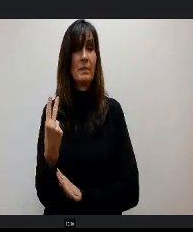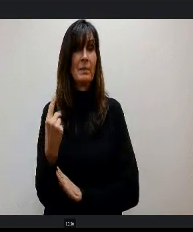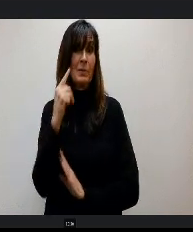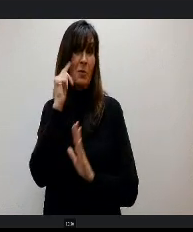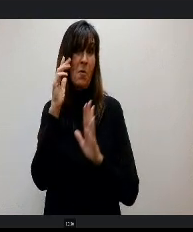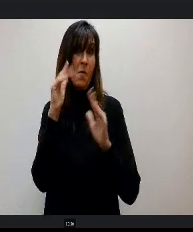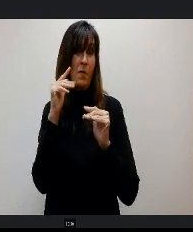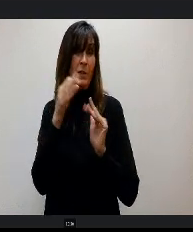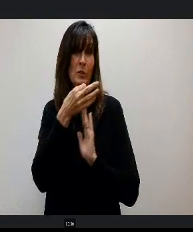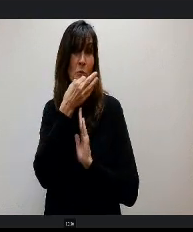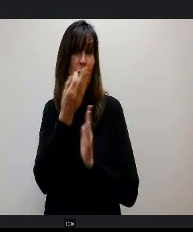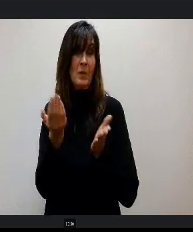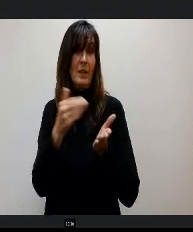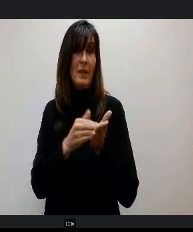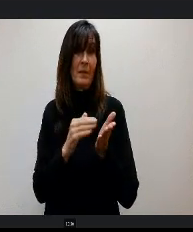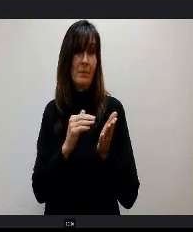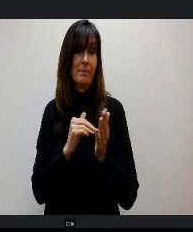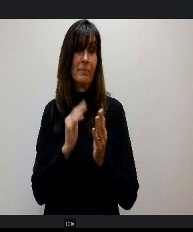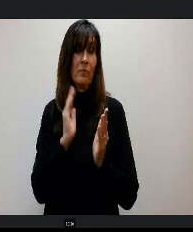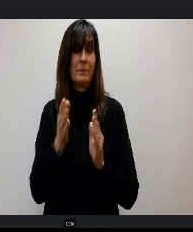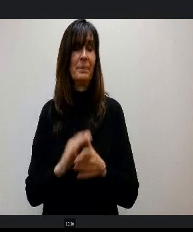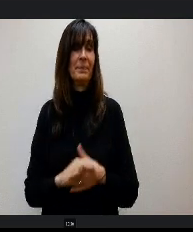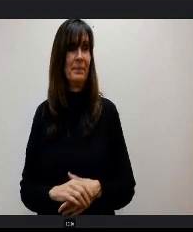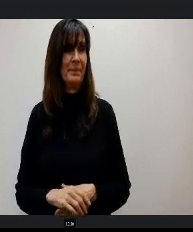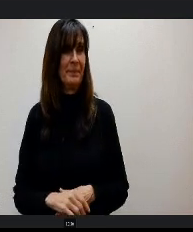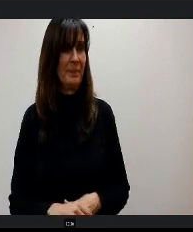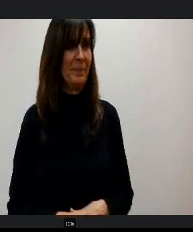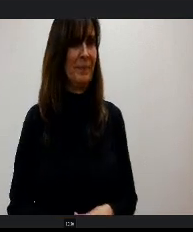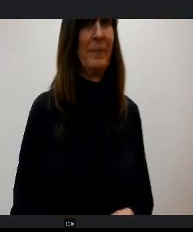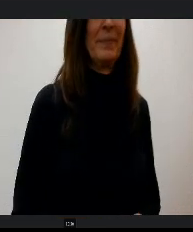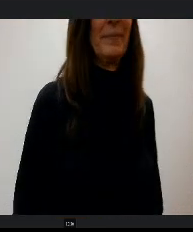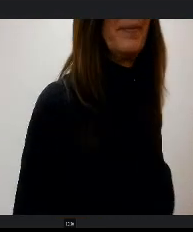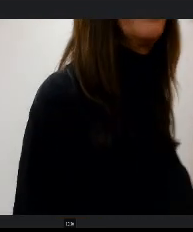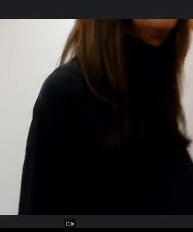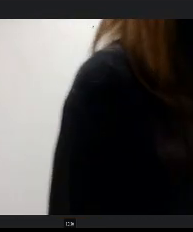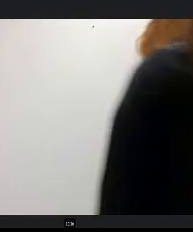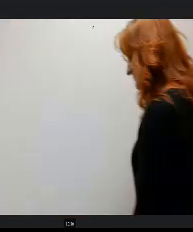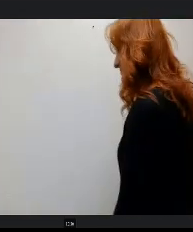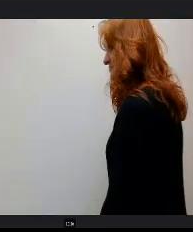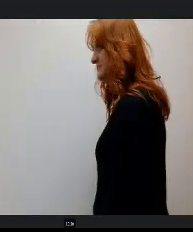Yes, Miss Kant, yes, how about